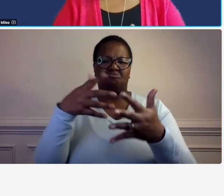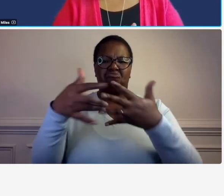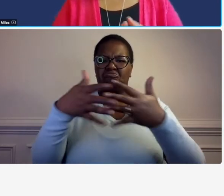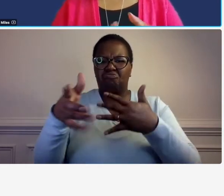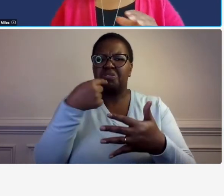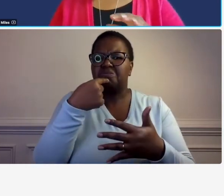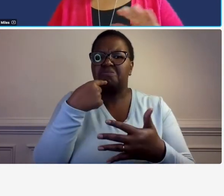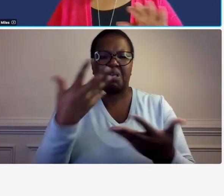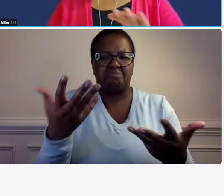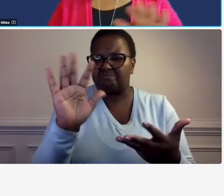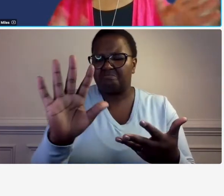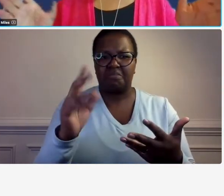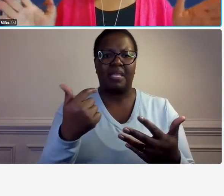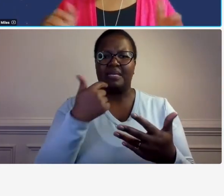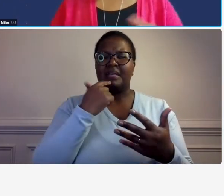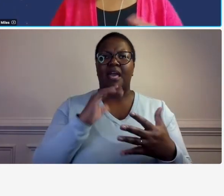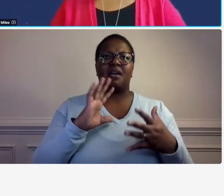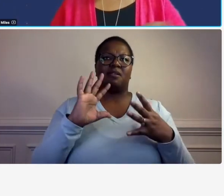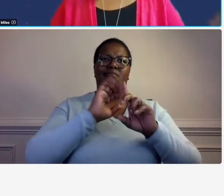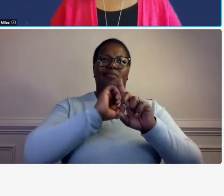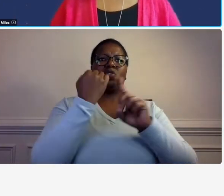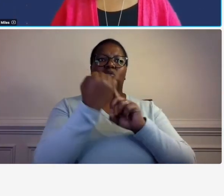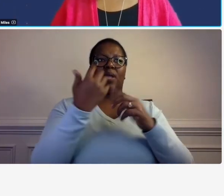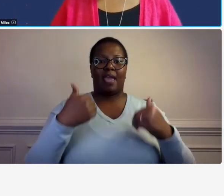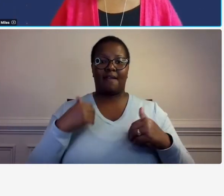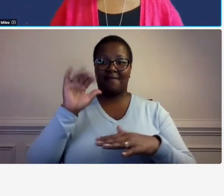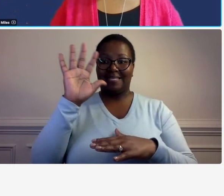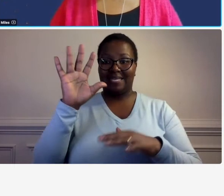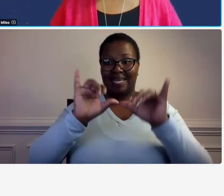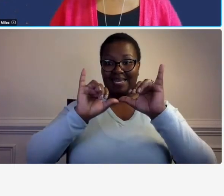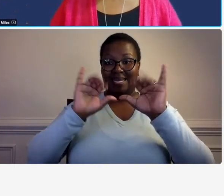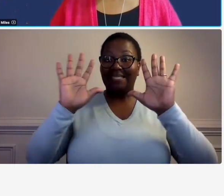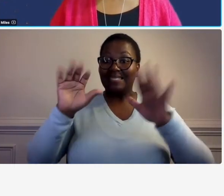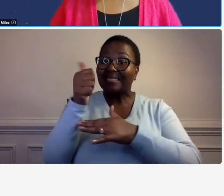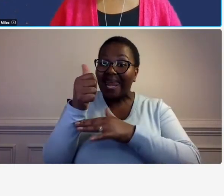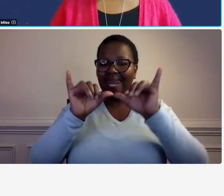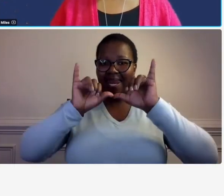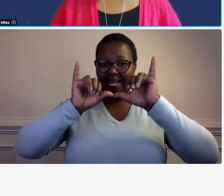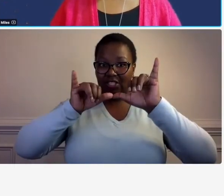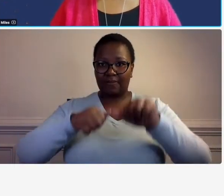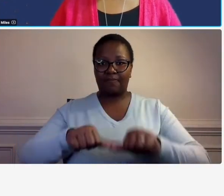you have one set let's say you have ten engineers five engineers work one site at ddot consistently